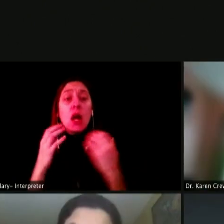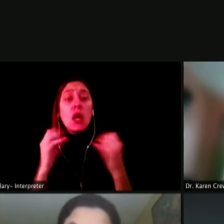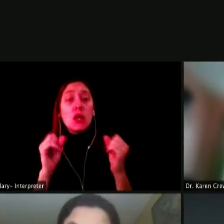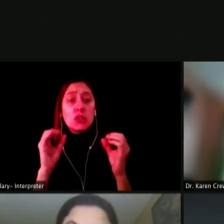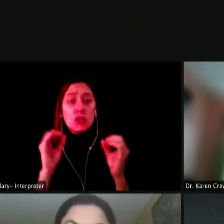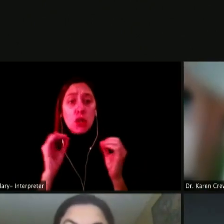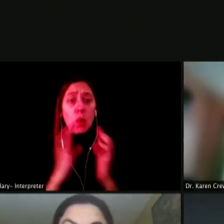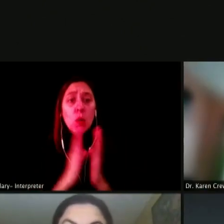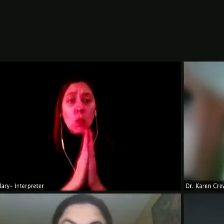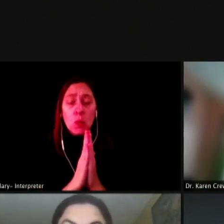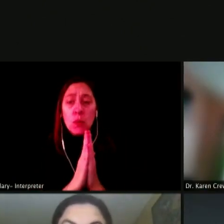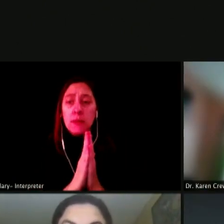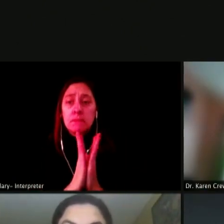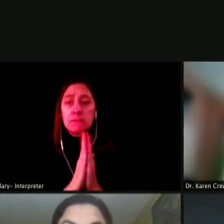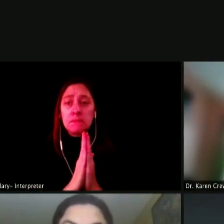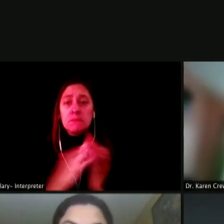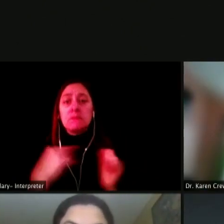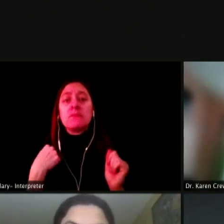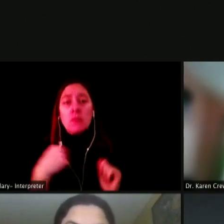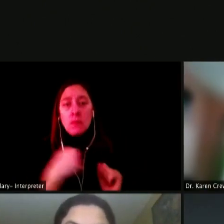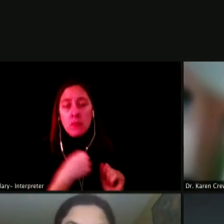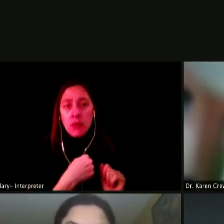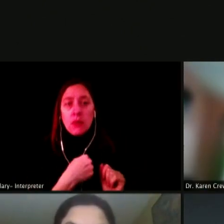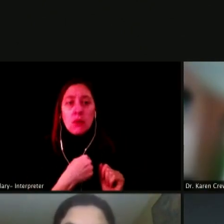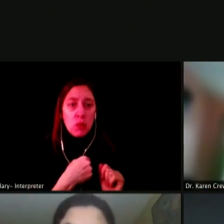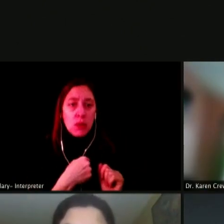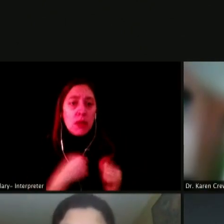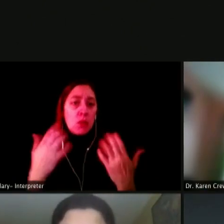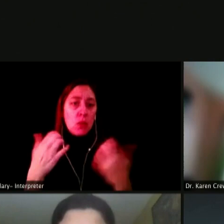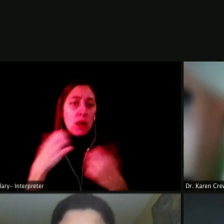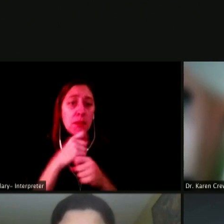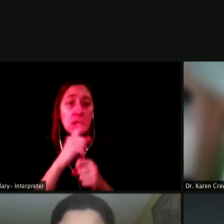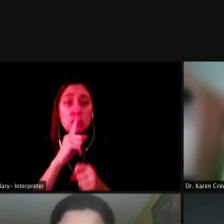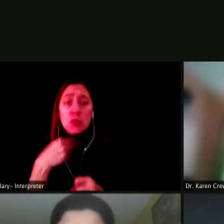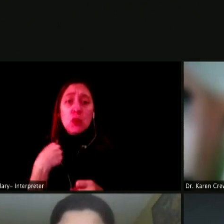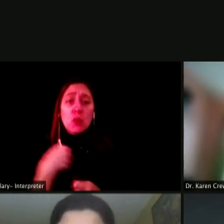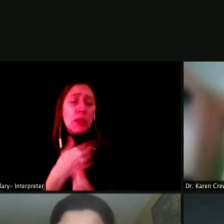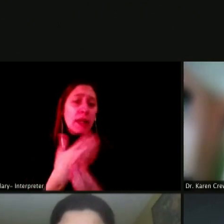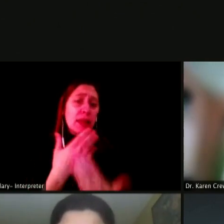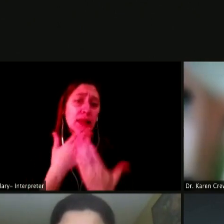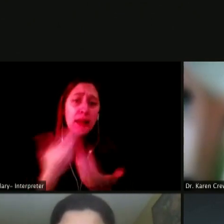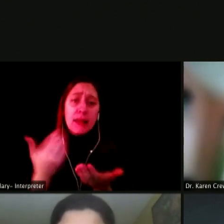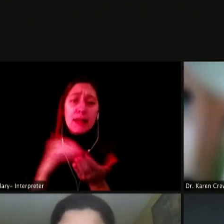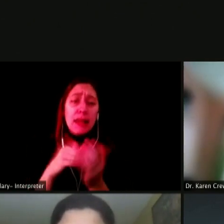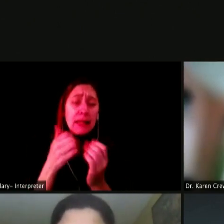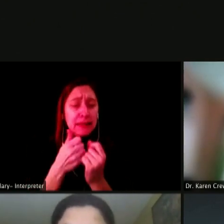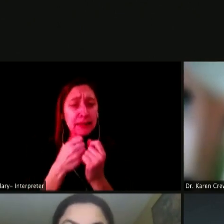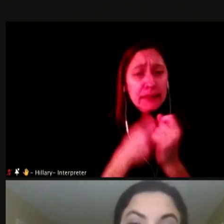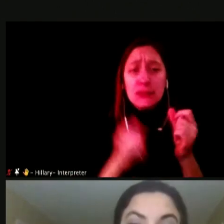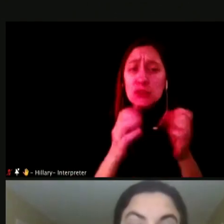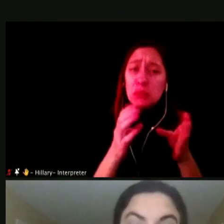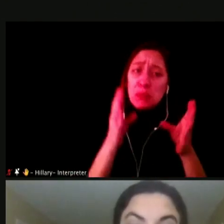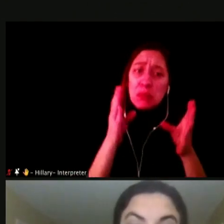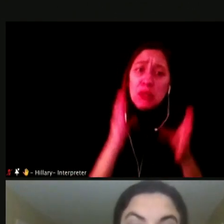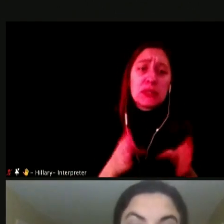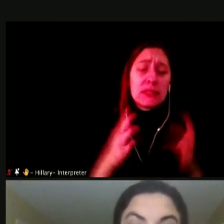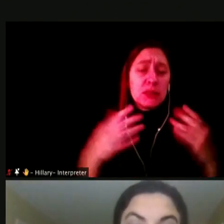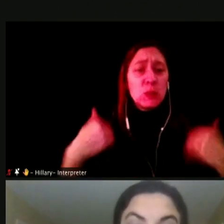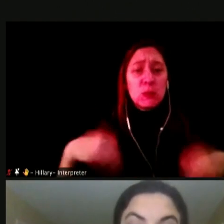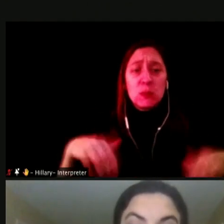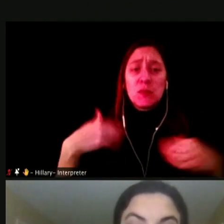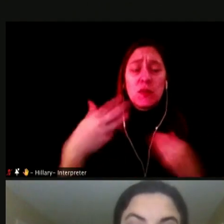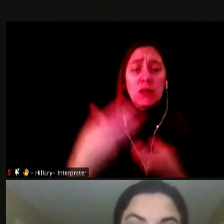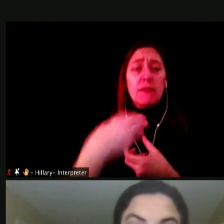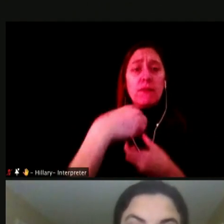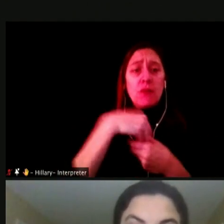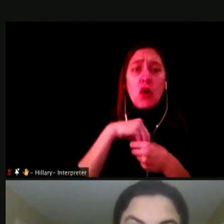UNTIL WE WANT TO MAKE SURE TO THANK EACH AND EVERY PERSON FOR ATTENDING TODAY'S EVENT.